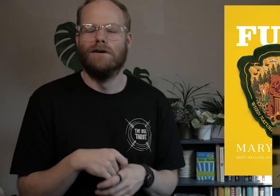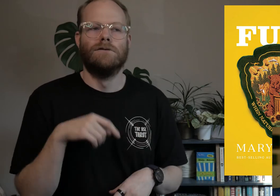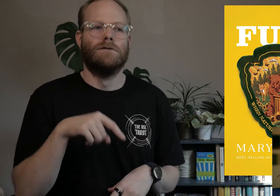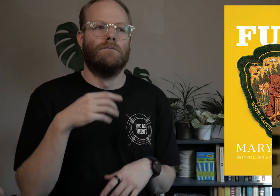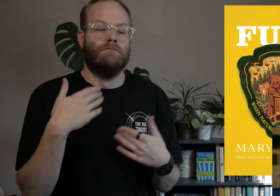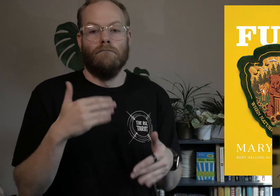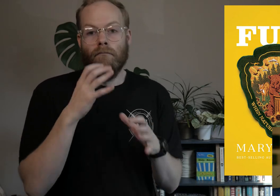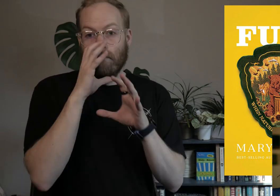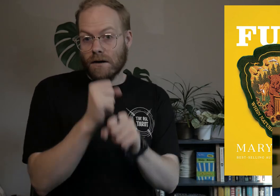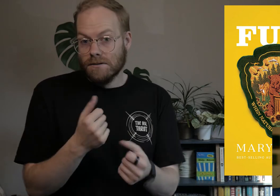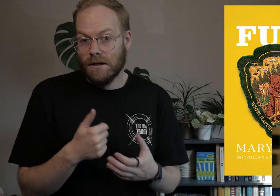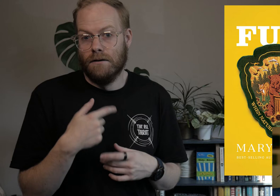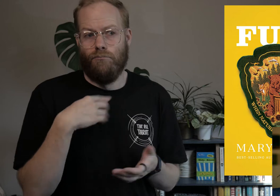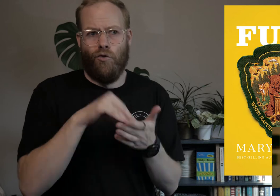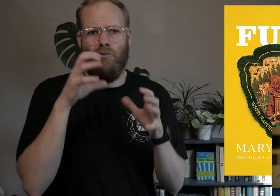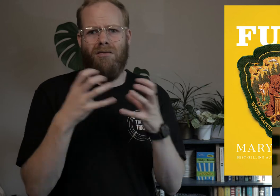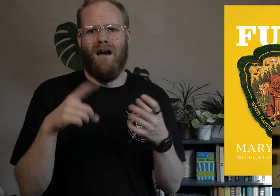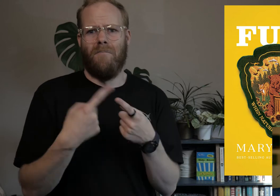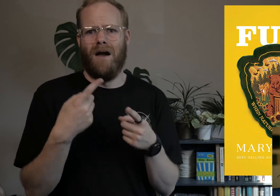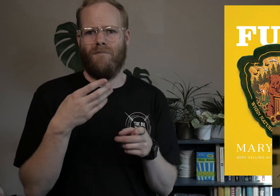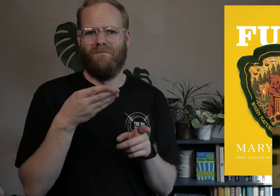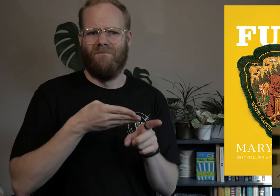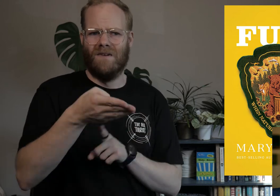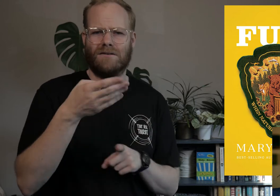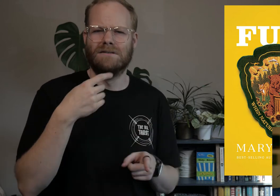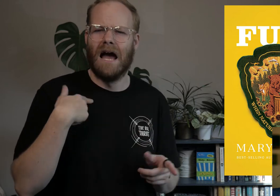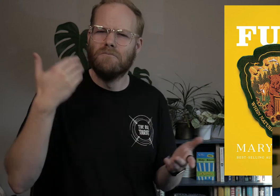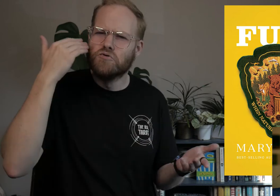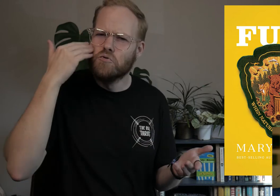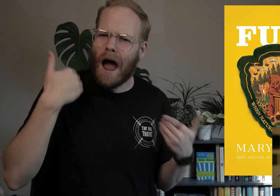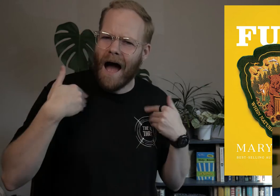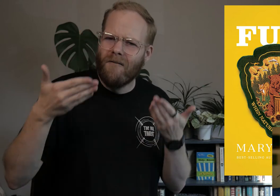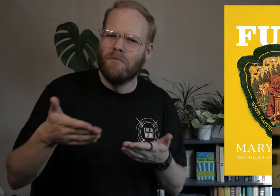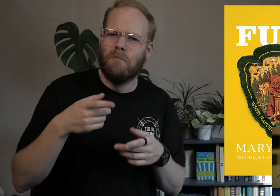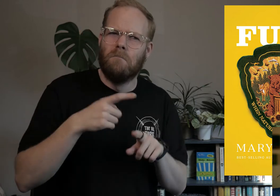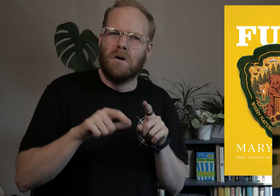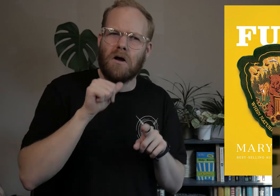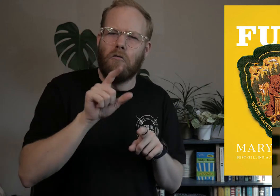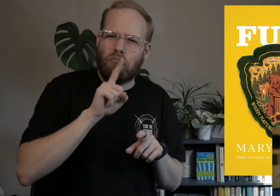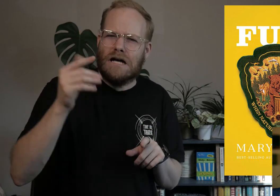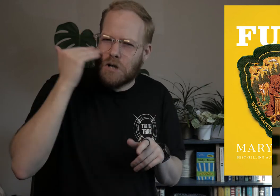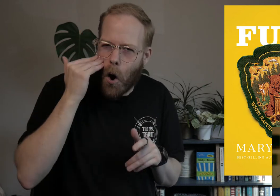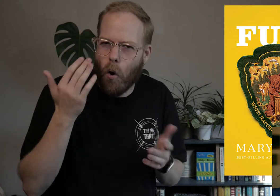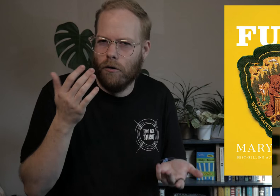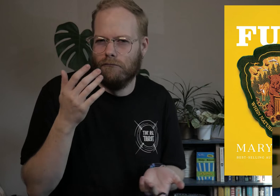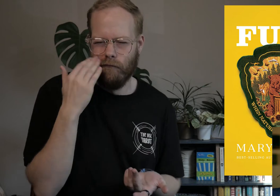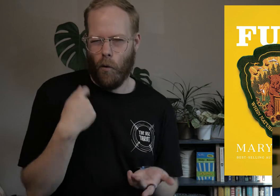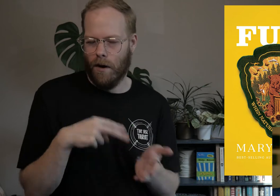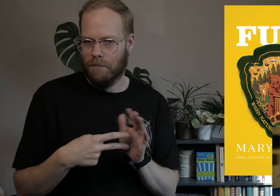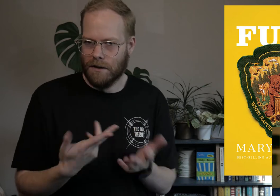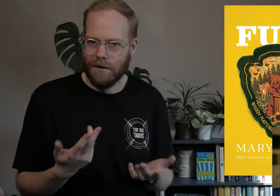This book was absolutely fascinating, I learned a lot about a field that I knew existed but didn’t really know, if you know what I mean.